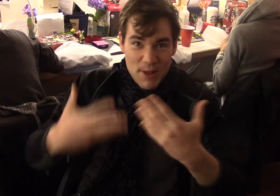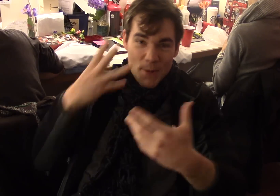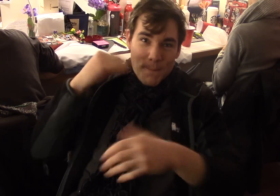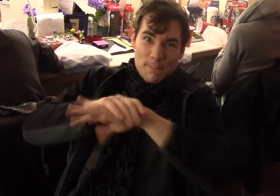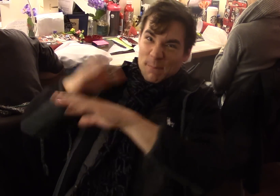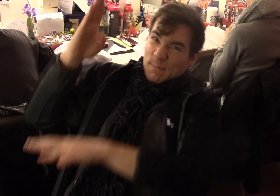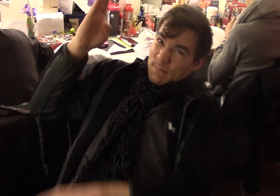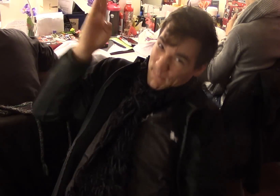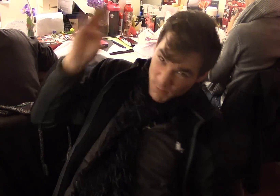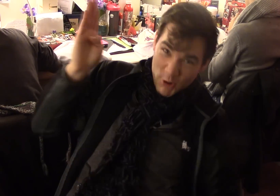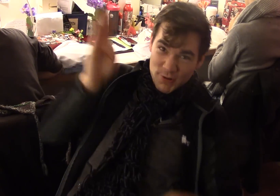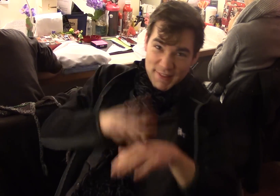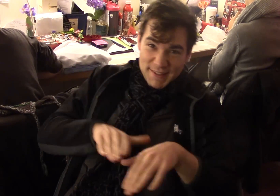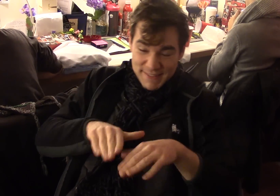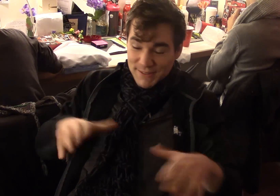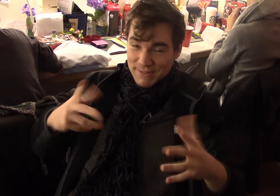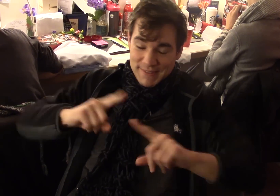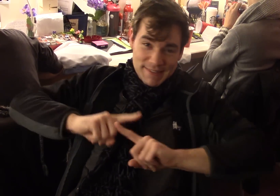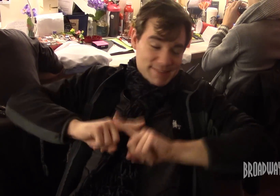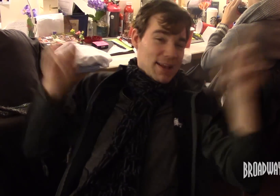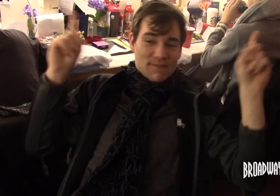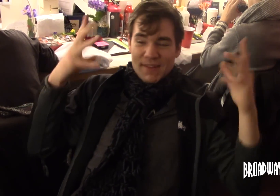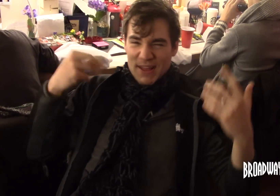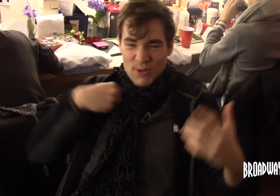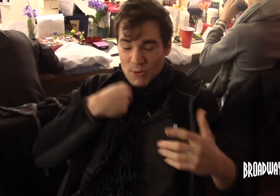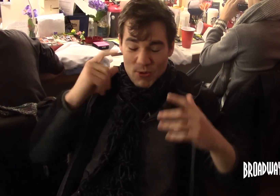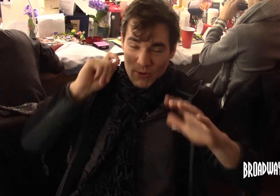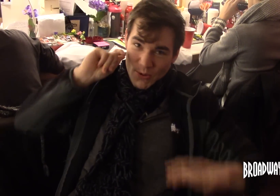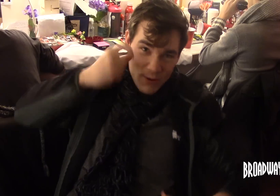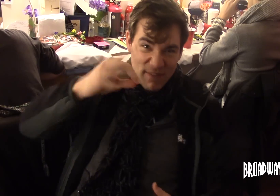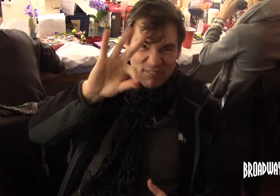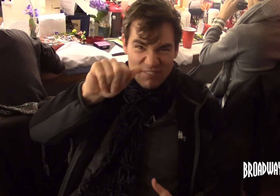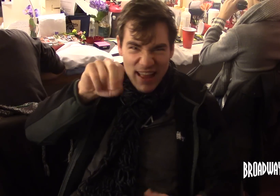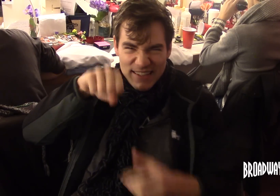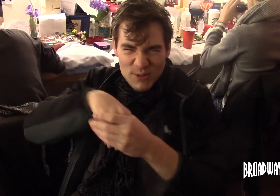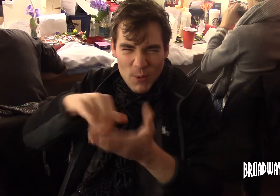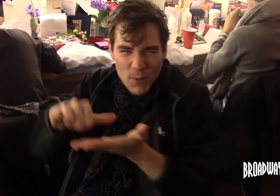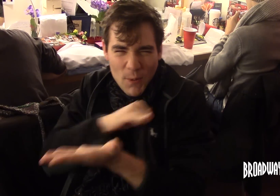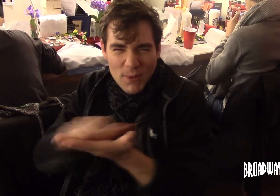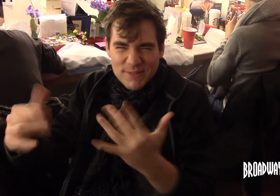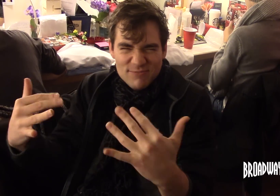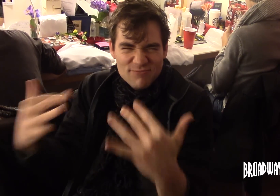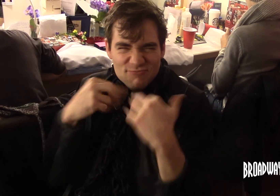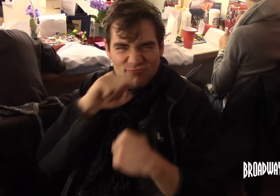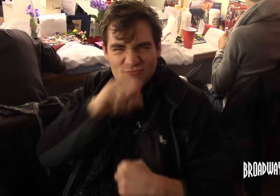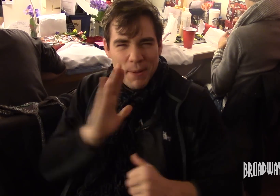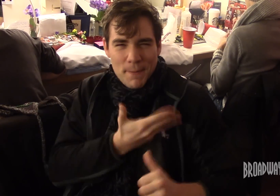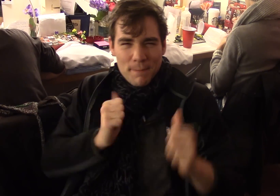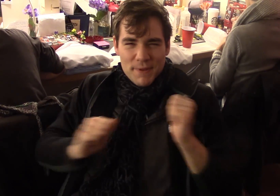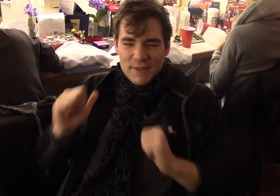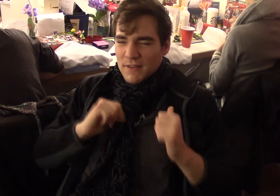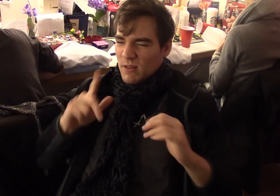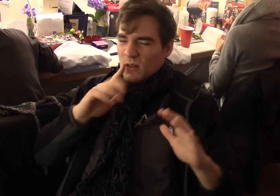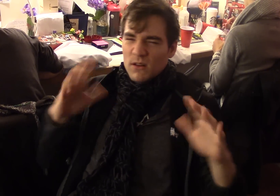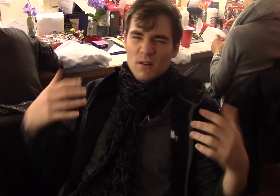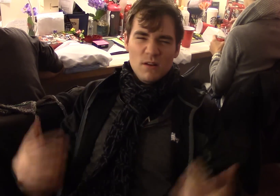overwhelming and to be on a Broadway stage I mean, it's incredibly so cool, the fans are awesome here in